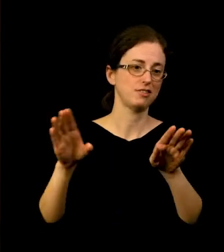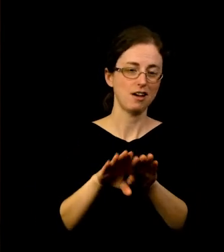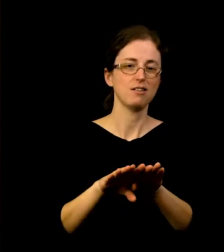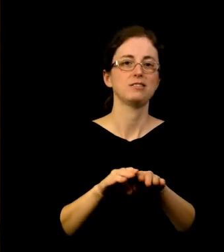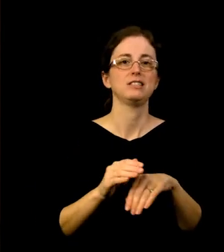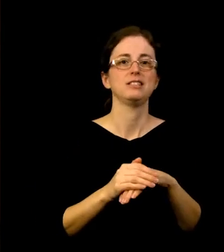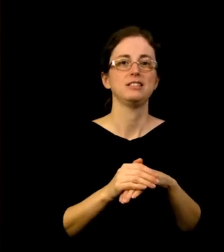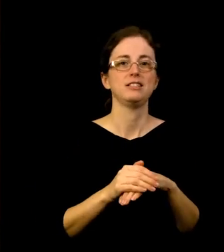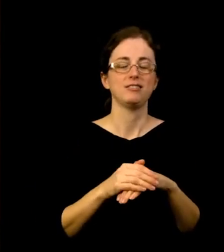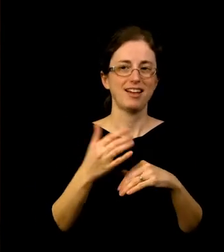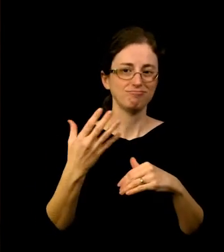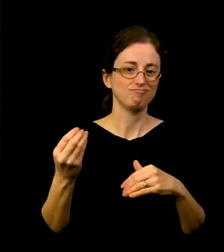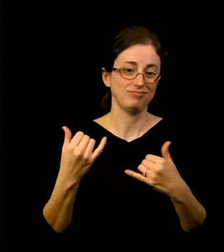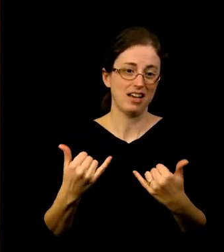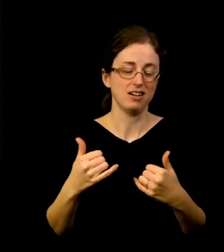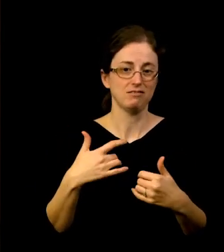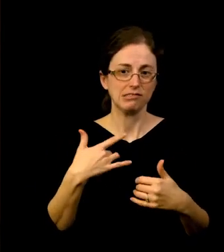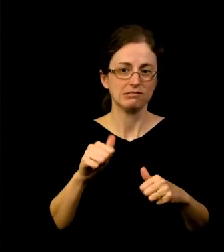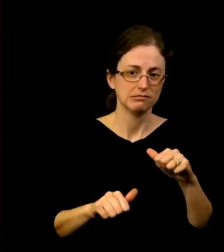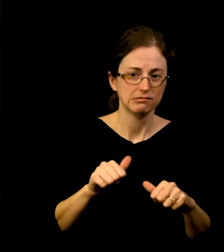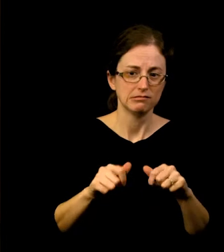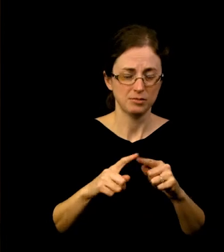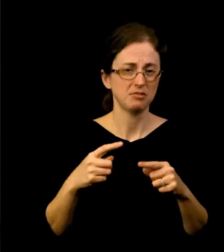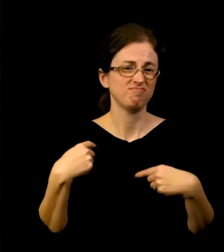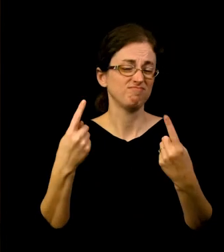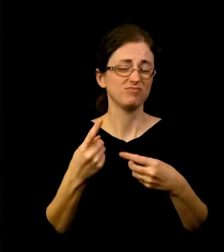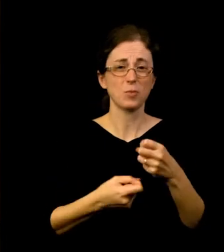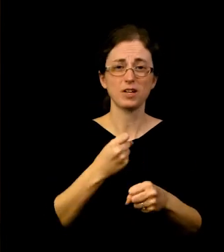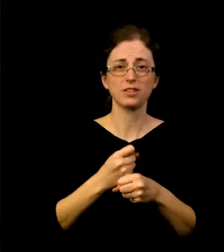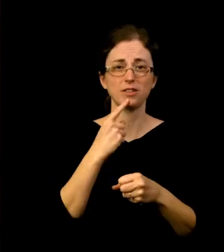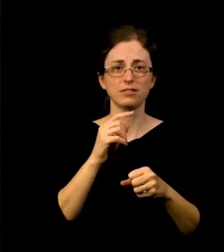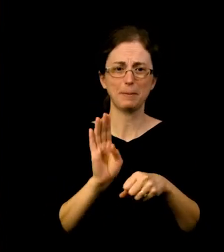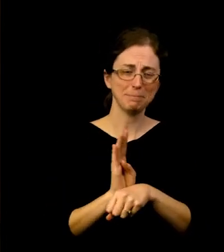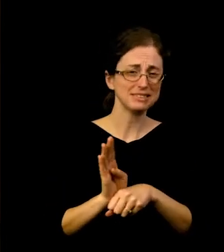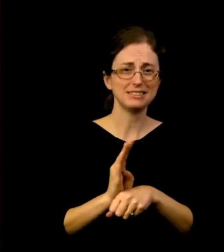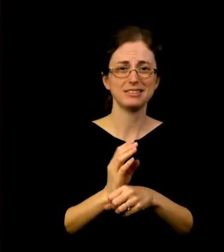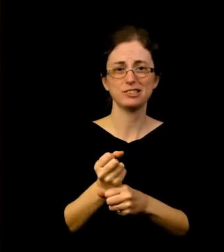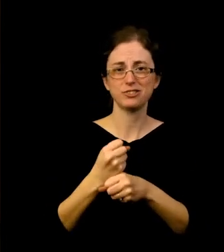This year, we've been really busy creating virtual programs for educators, online resources